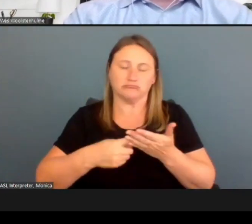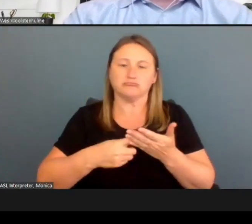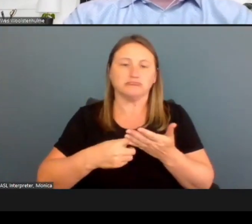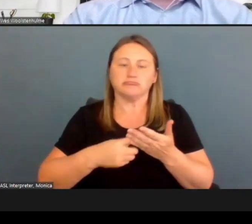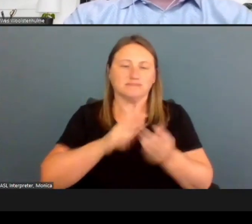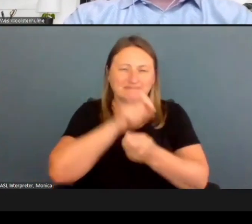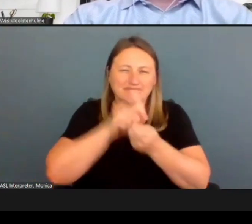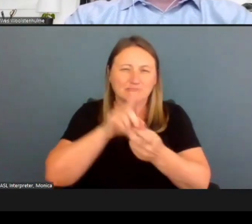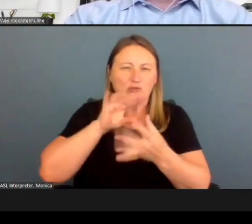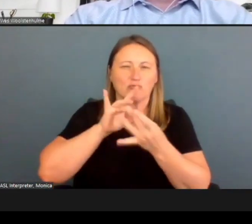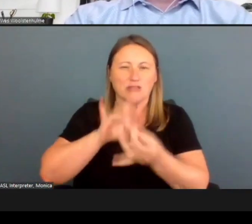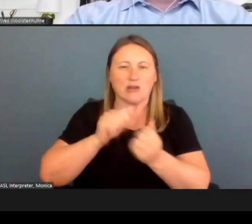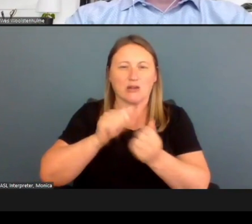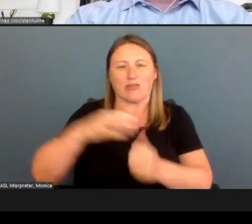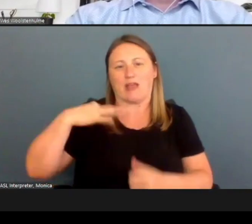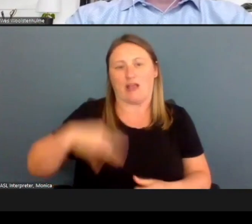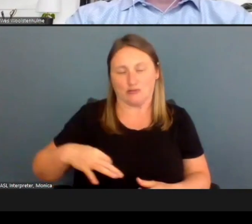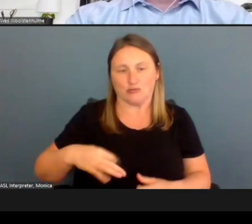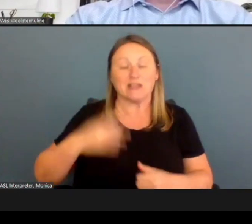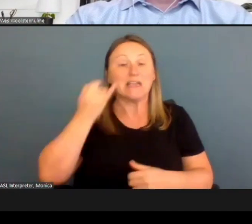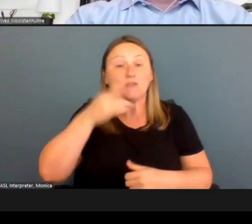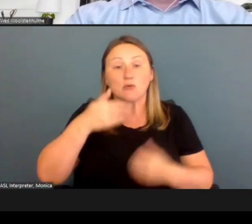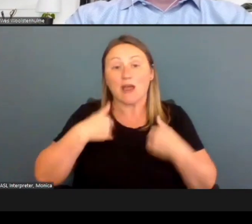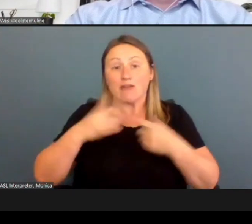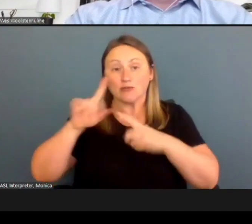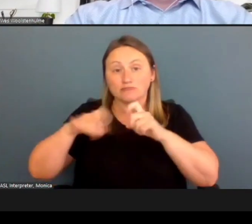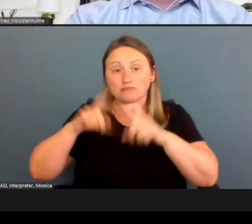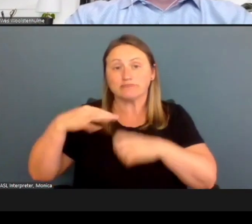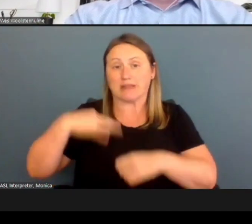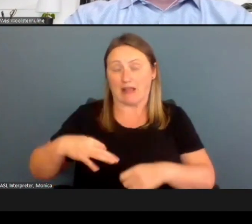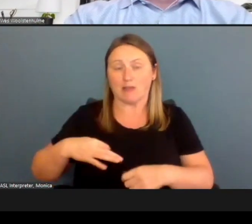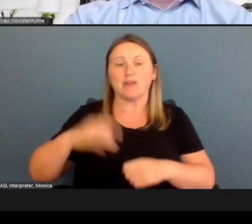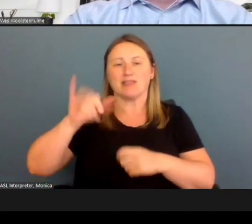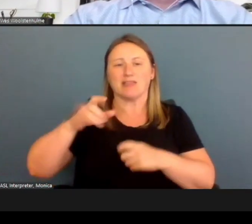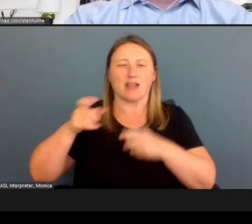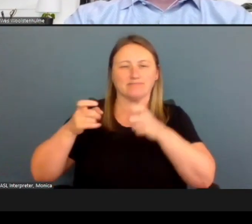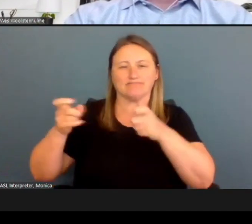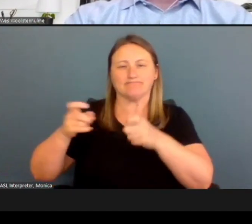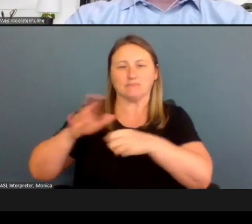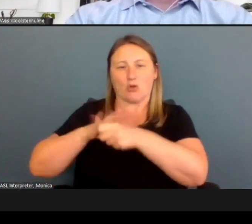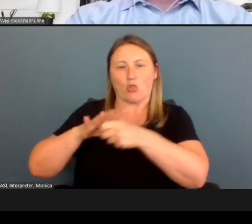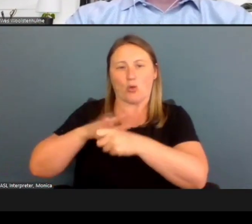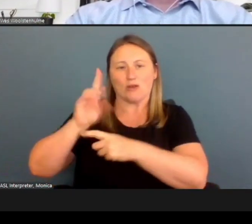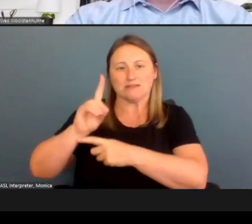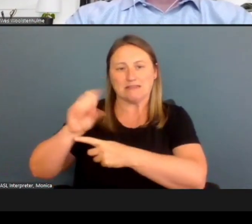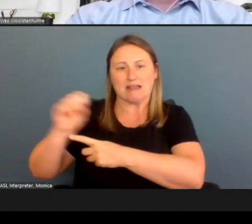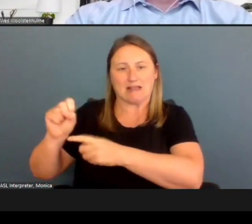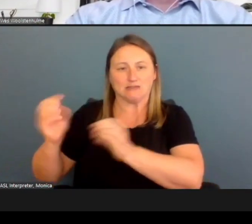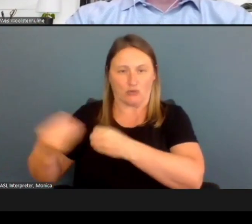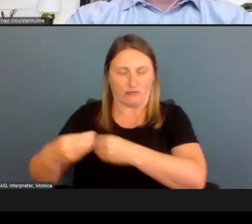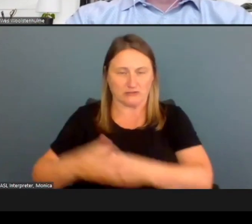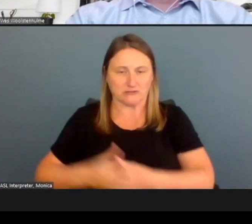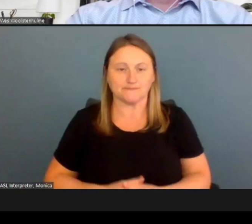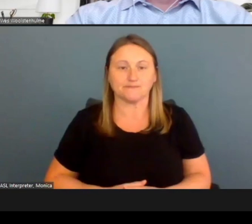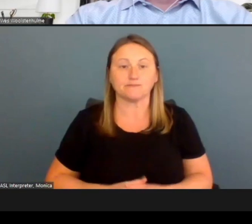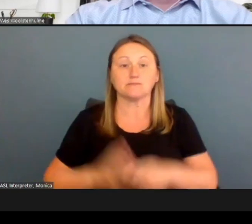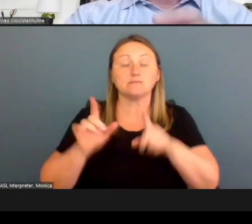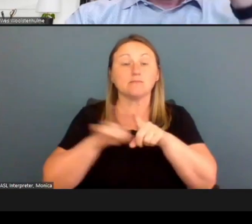Questions related to eligibility should always be handled by our local DSS offices. We also want you to understand